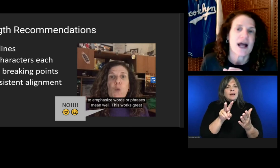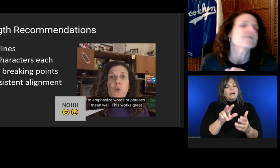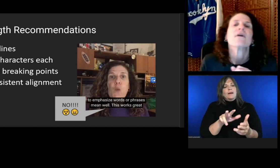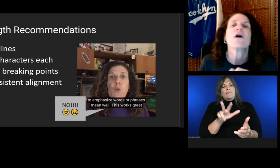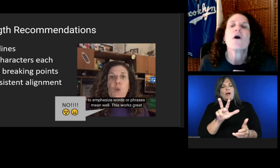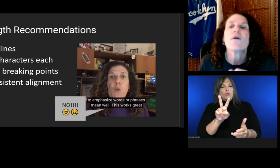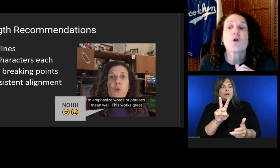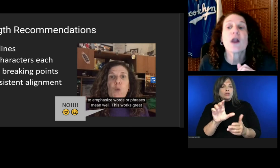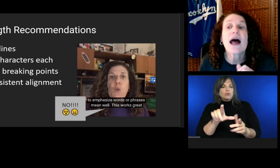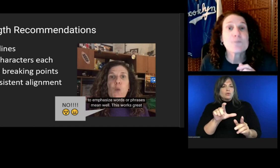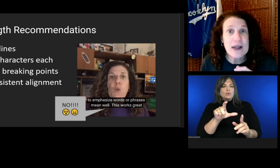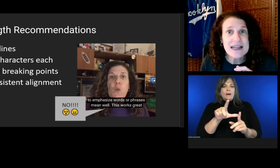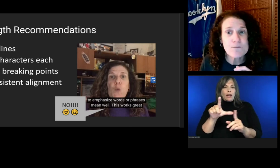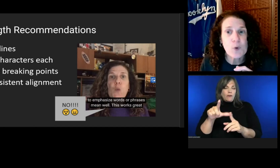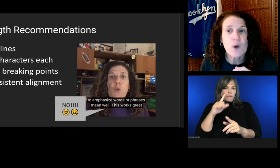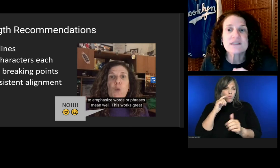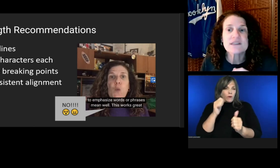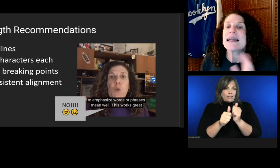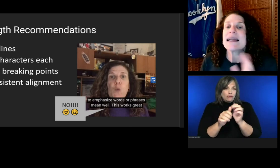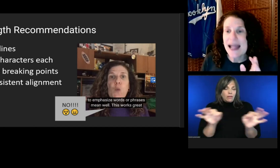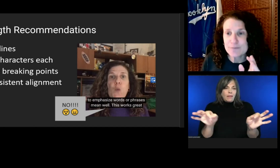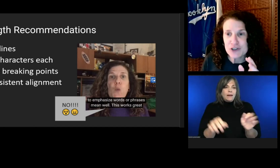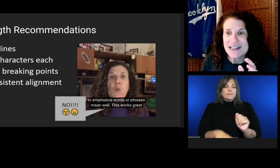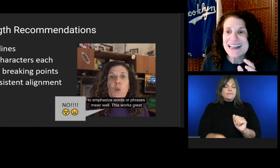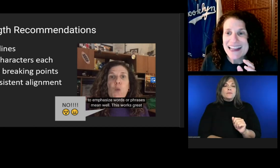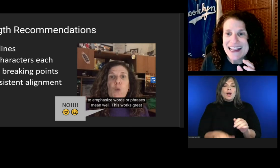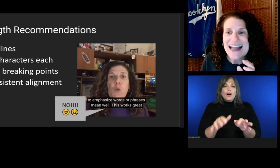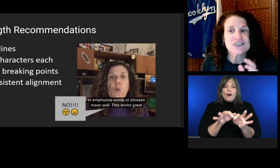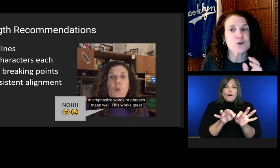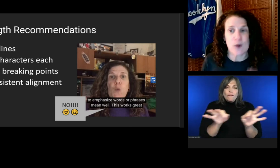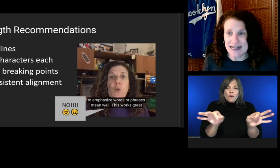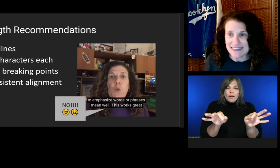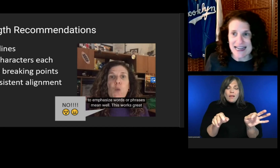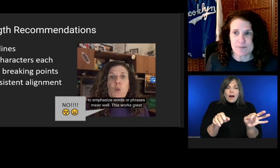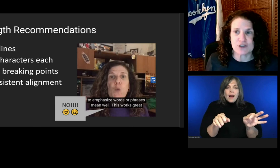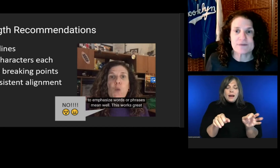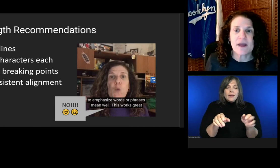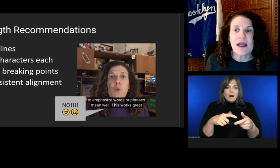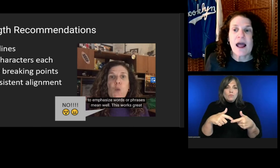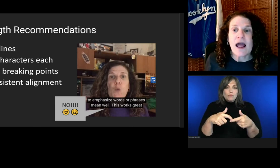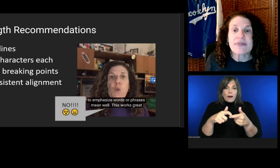For line breaking points, the Captioning Key has great examples.